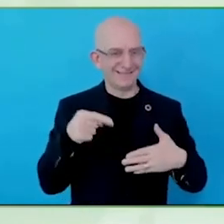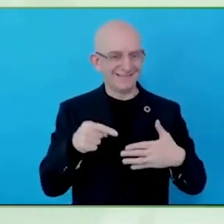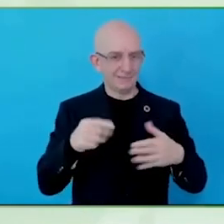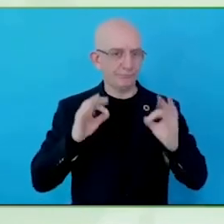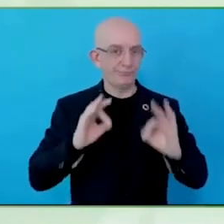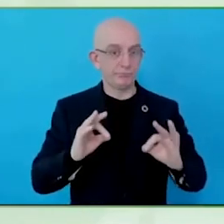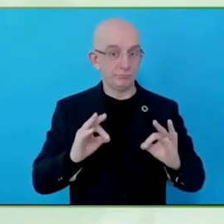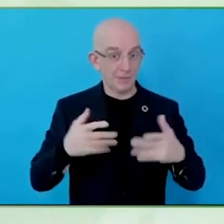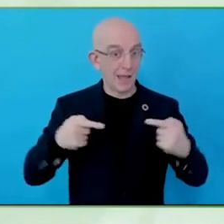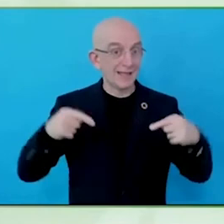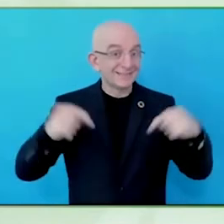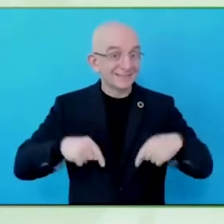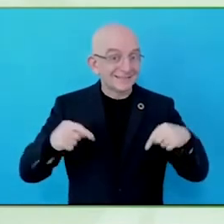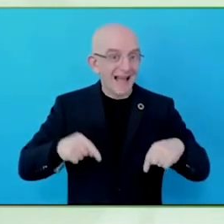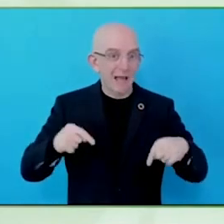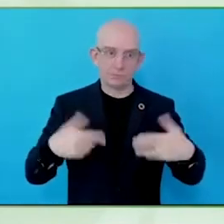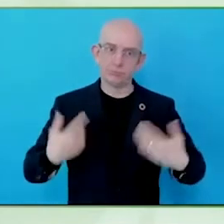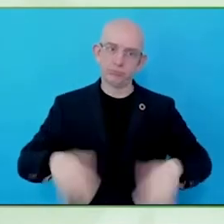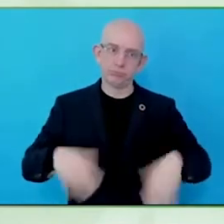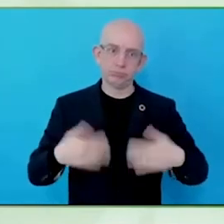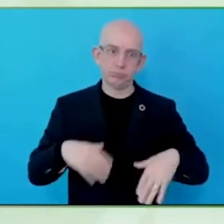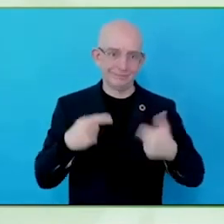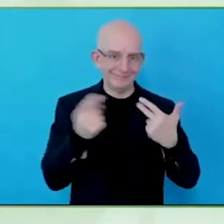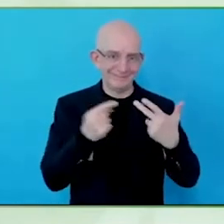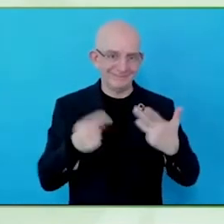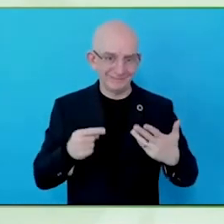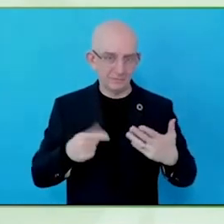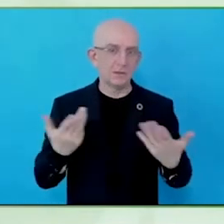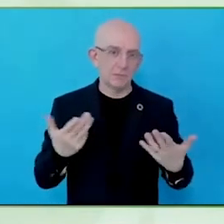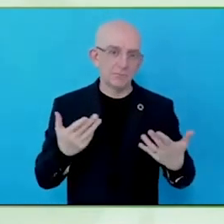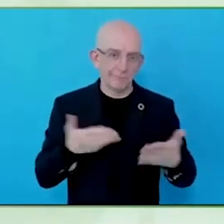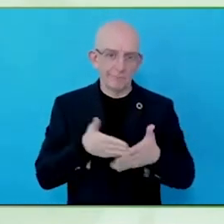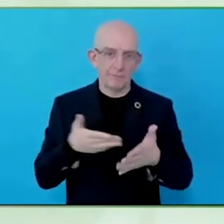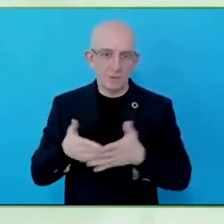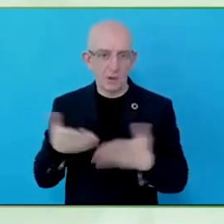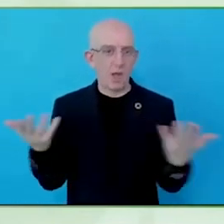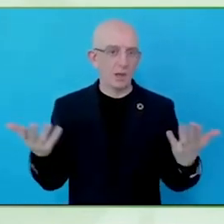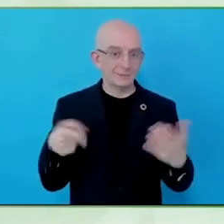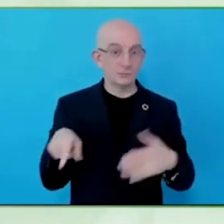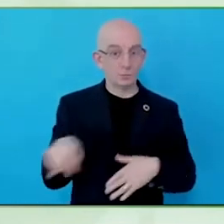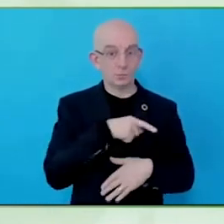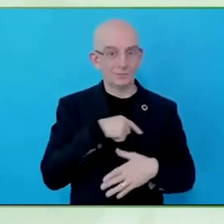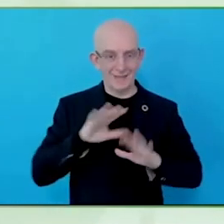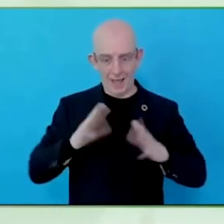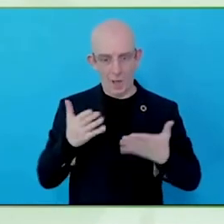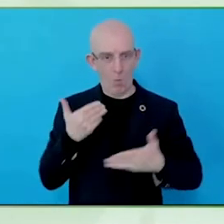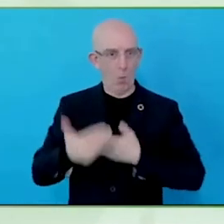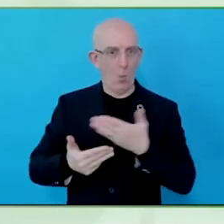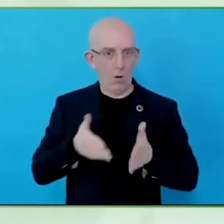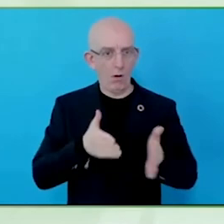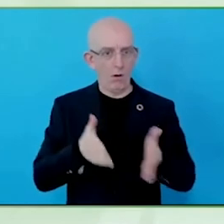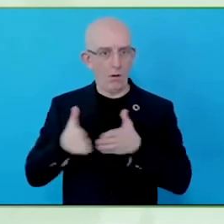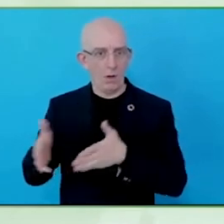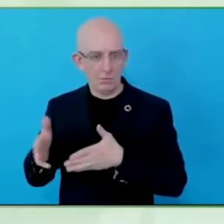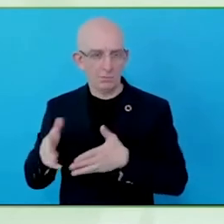The mindset is being aware that we are potentially missing out on a lot of experience in the way that we are informing our designs today.